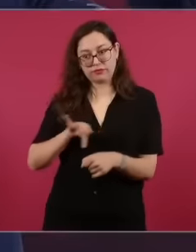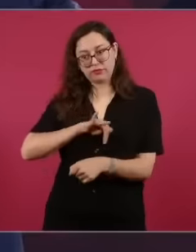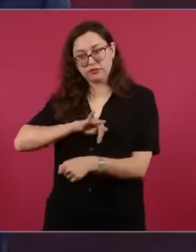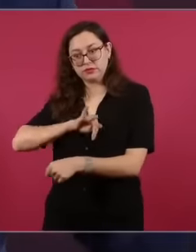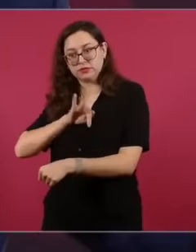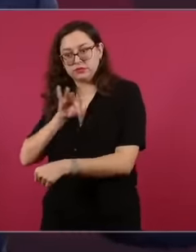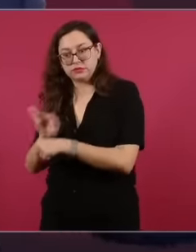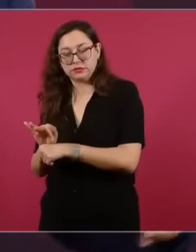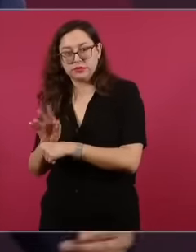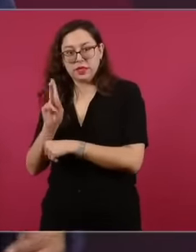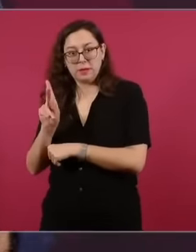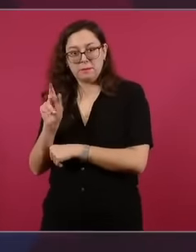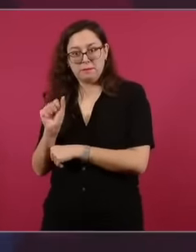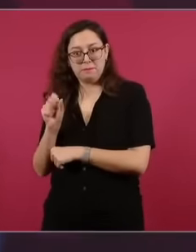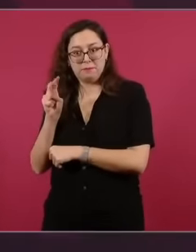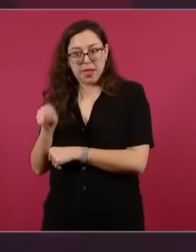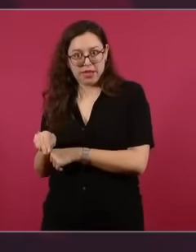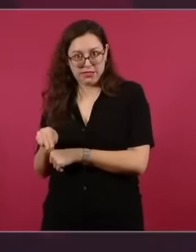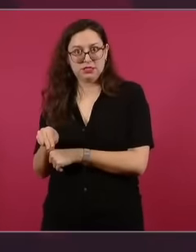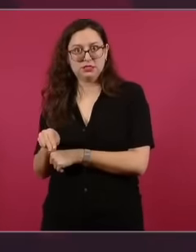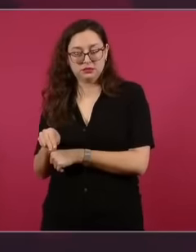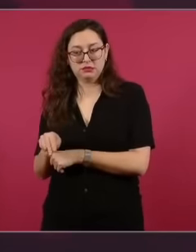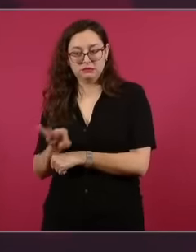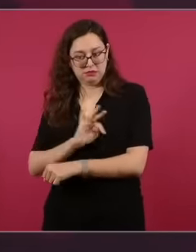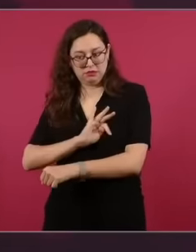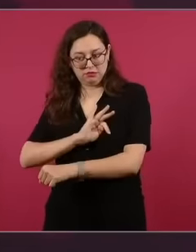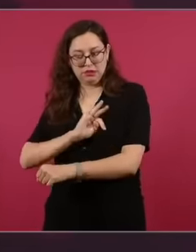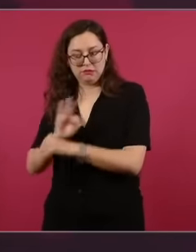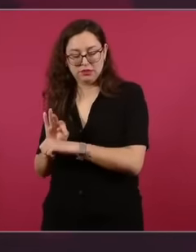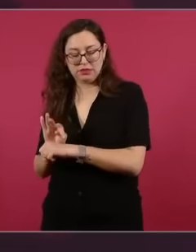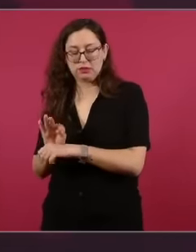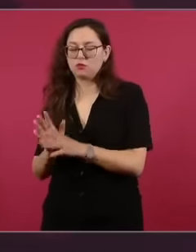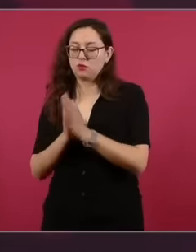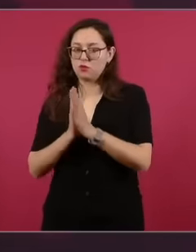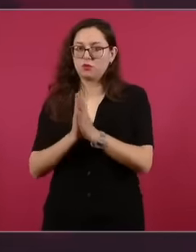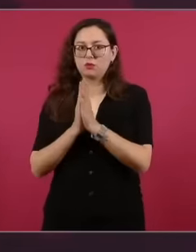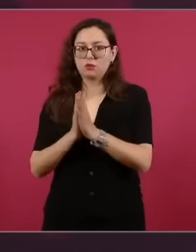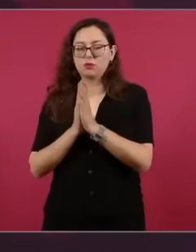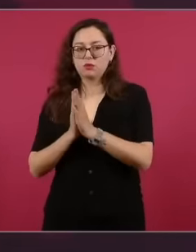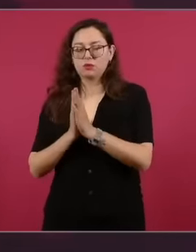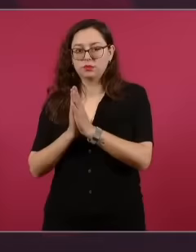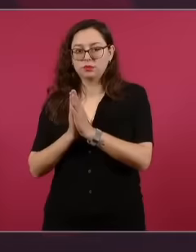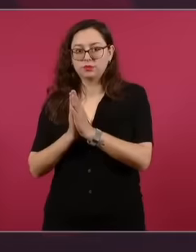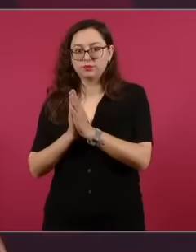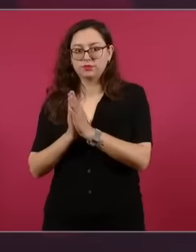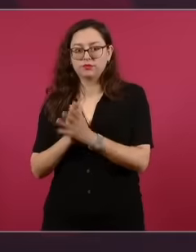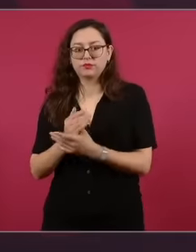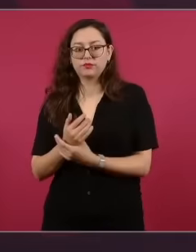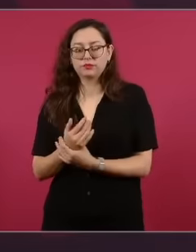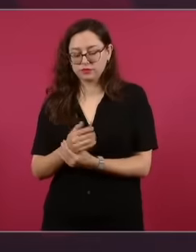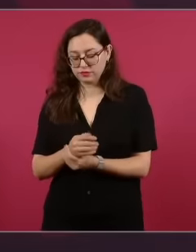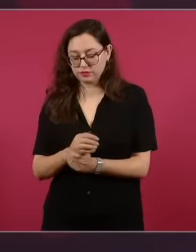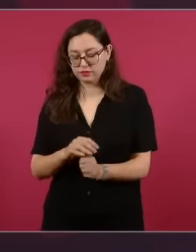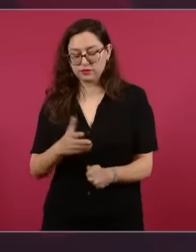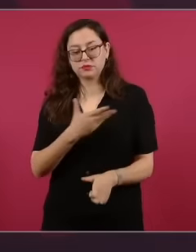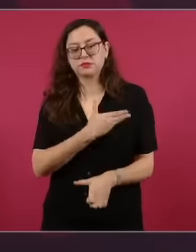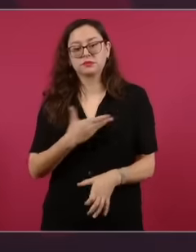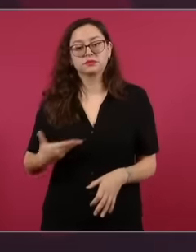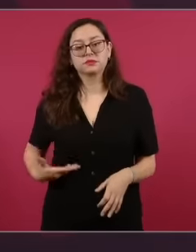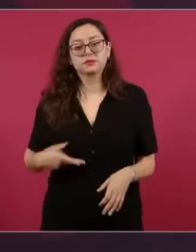Anay and President Peña tells them